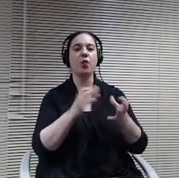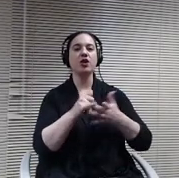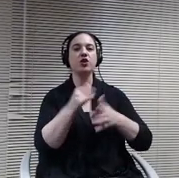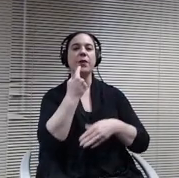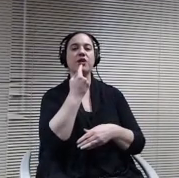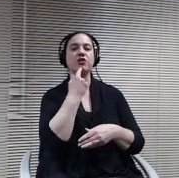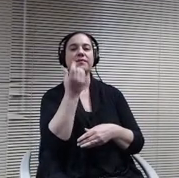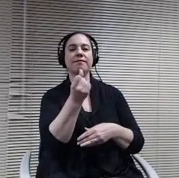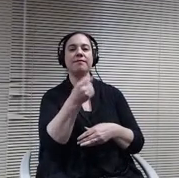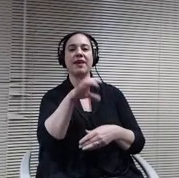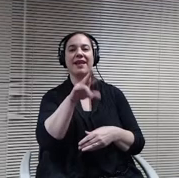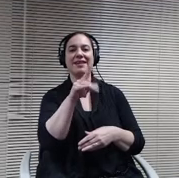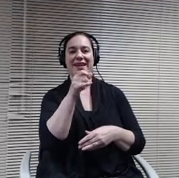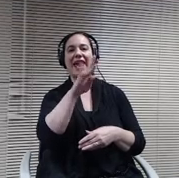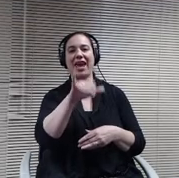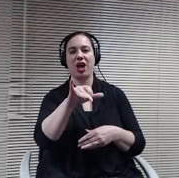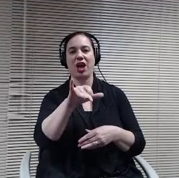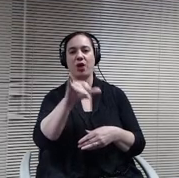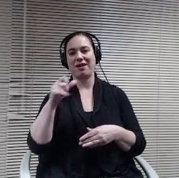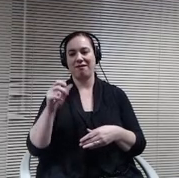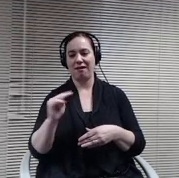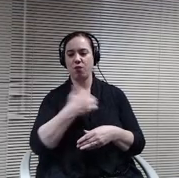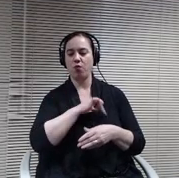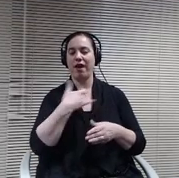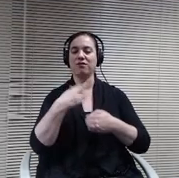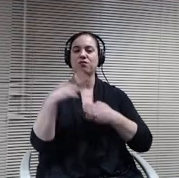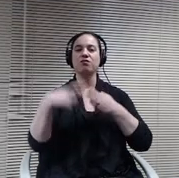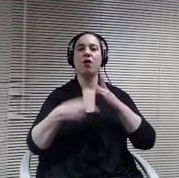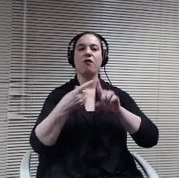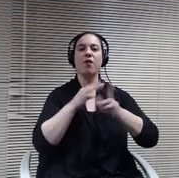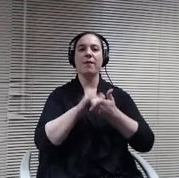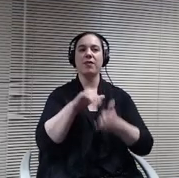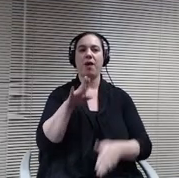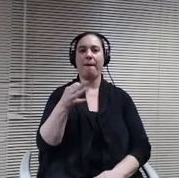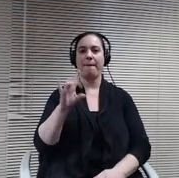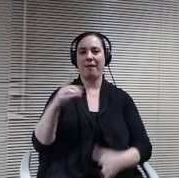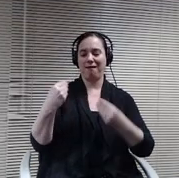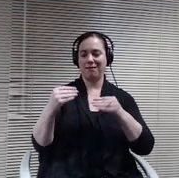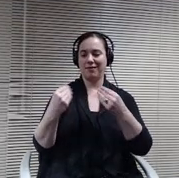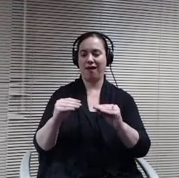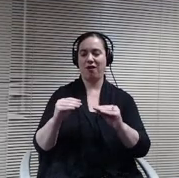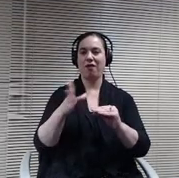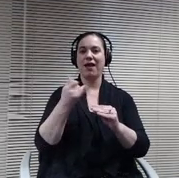Results of the bond sale and is really a great story here. We